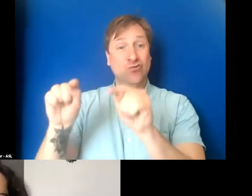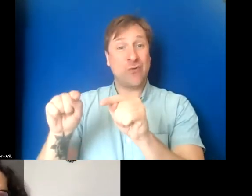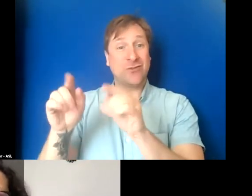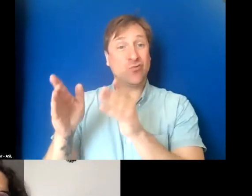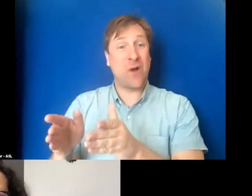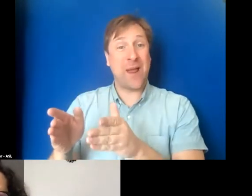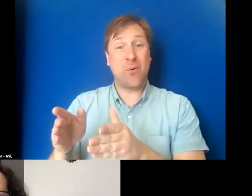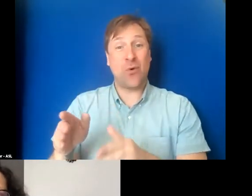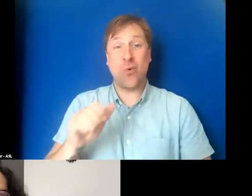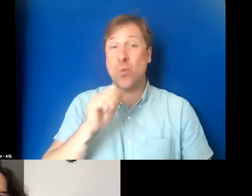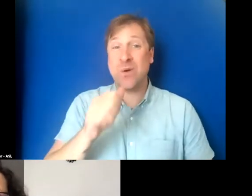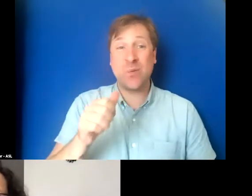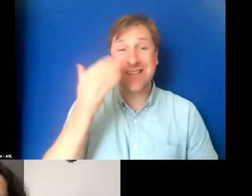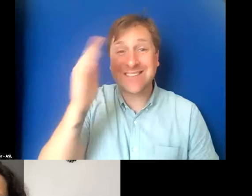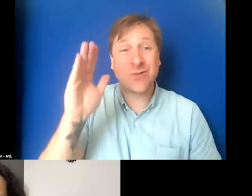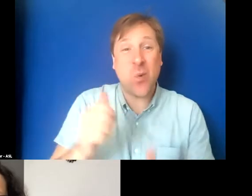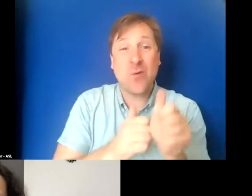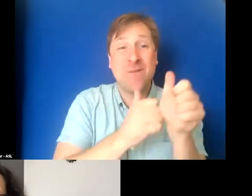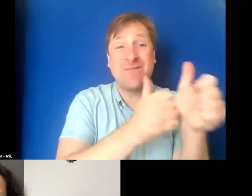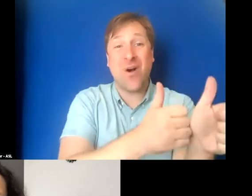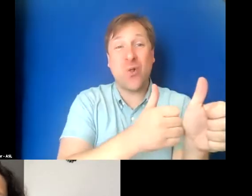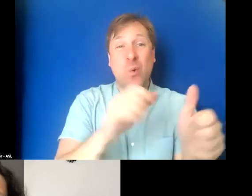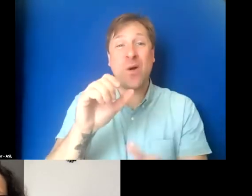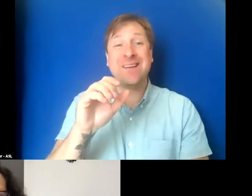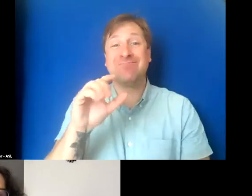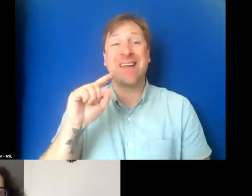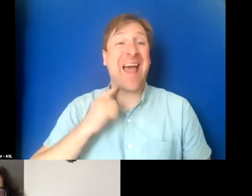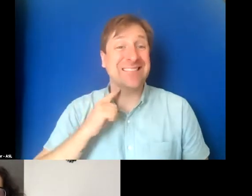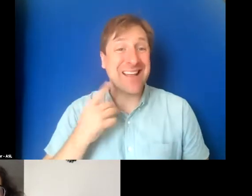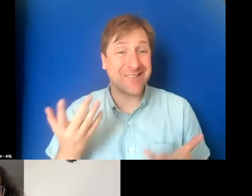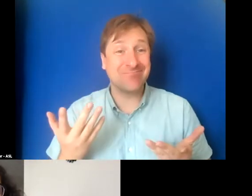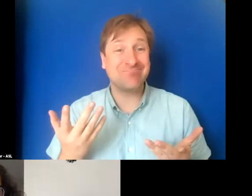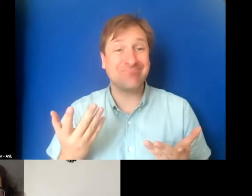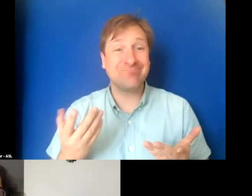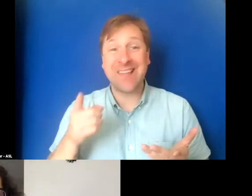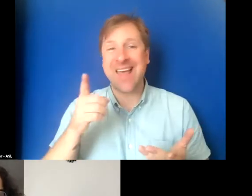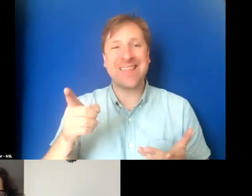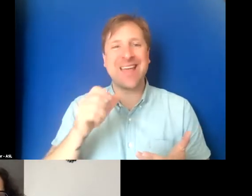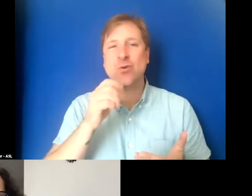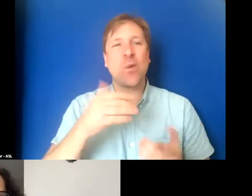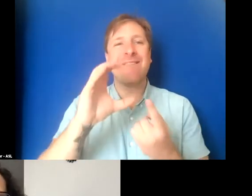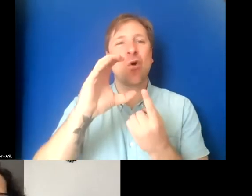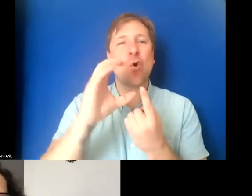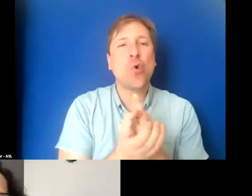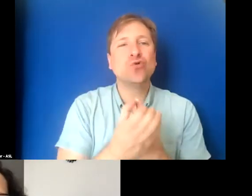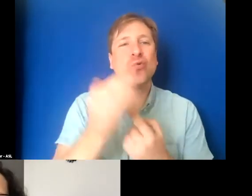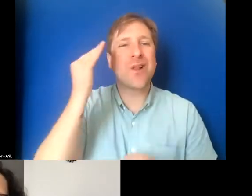does not know how to follow the guest’s accent, and that they lack cultural knowledge about the topic.